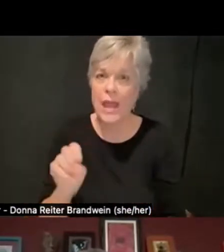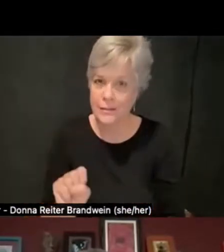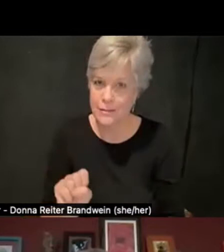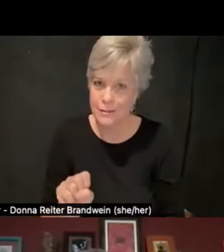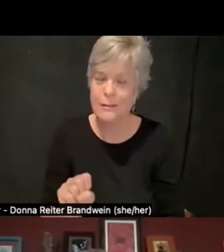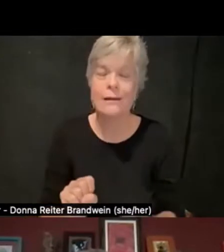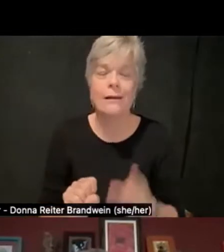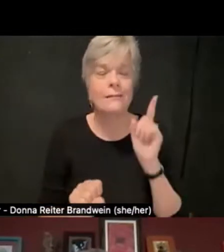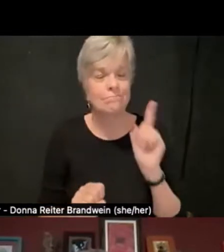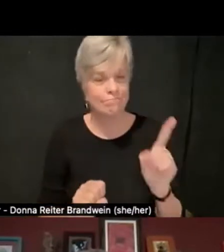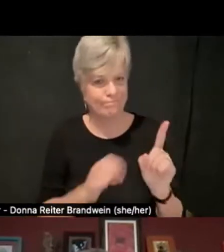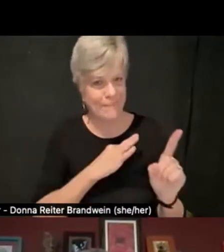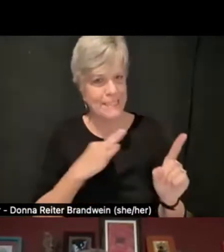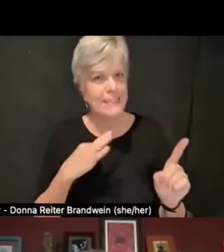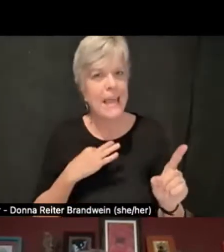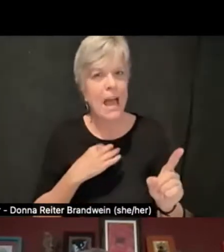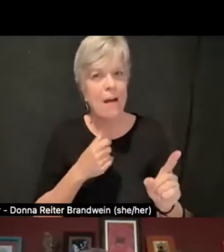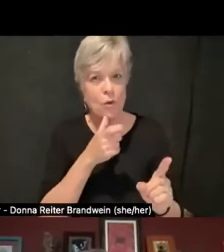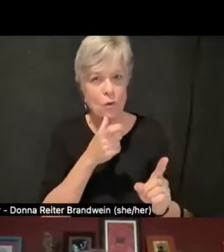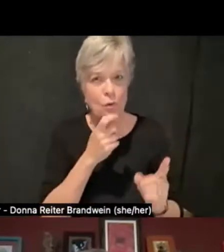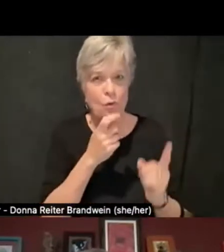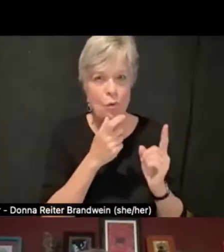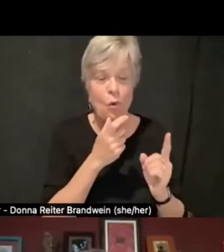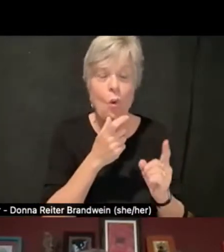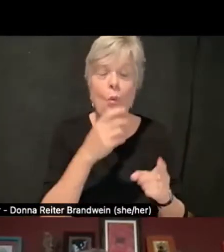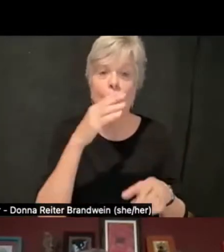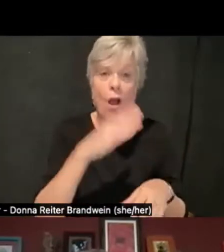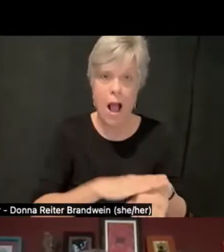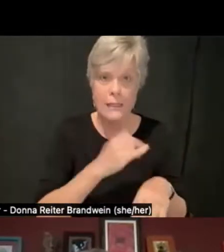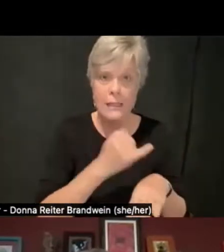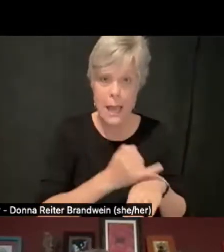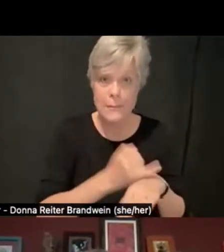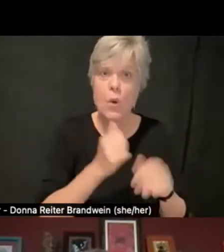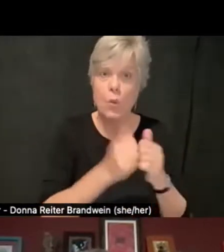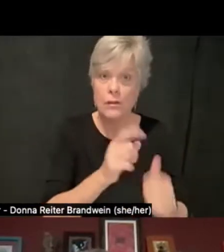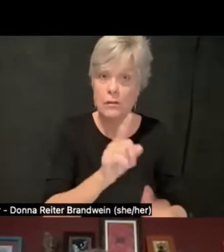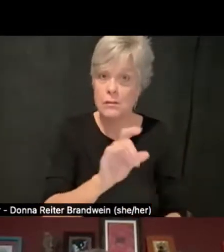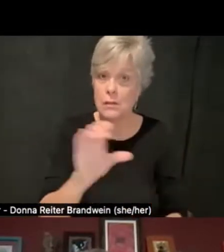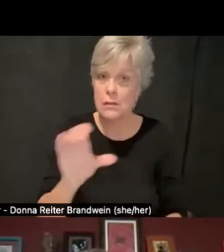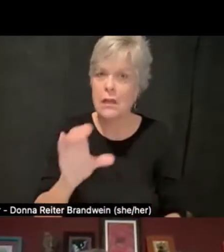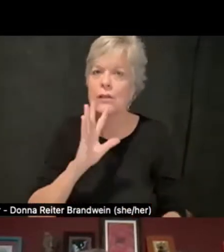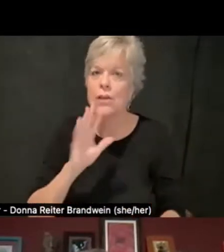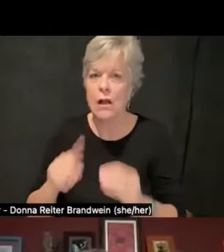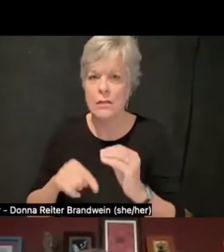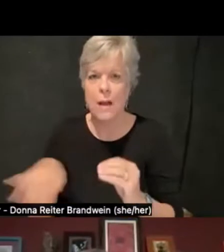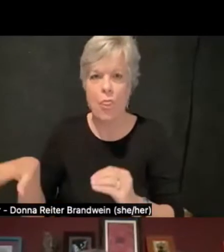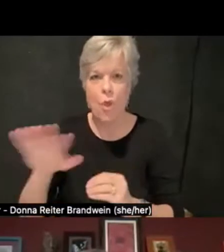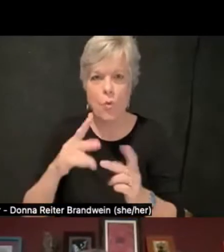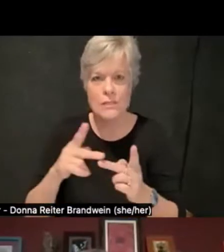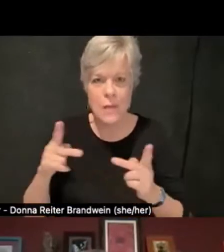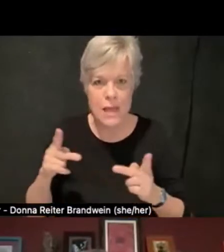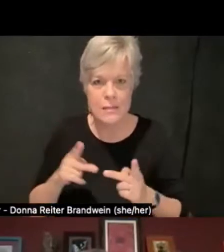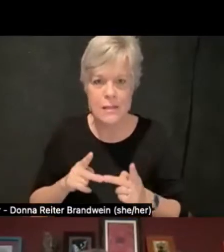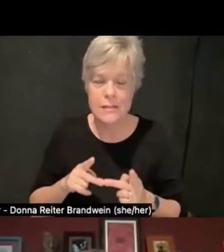Those staff who were on campuses with Disability Cultural Centers talked about those spaces as being the place